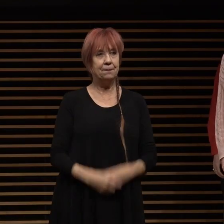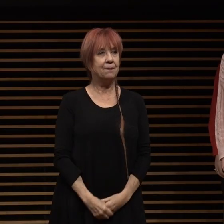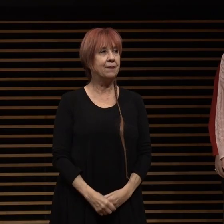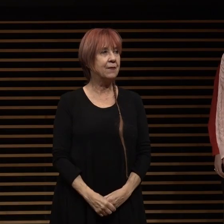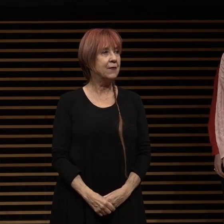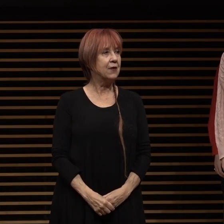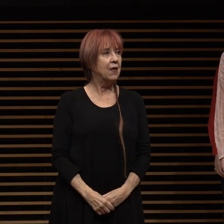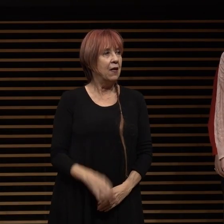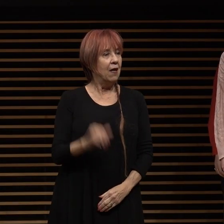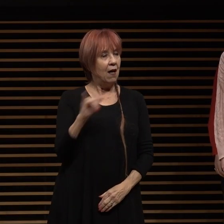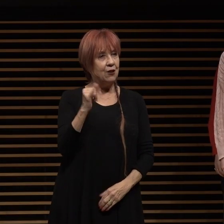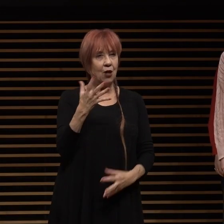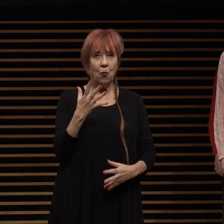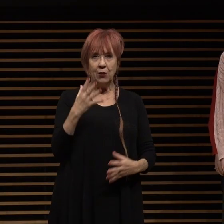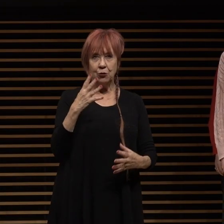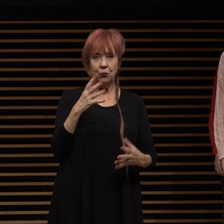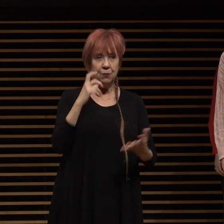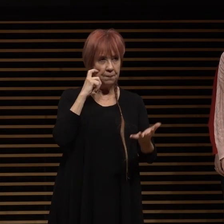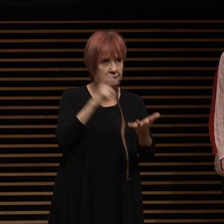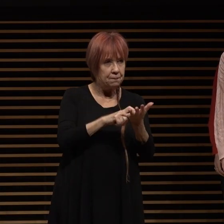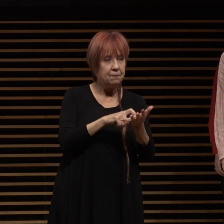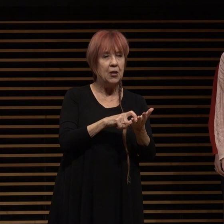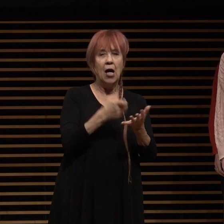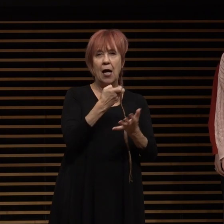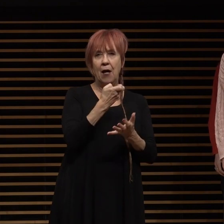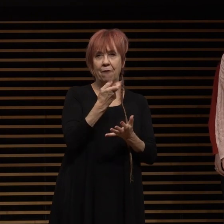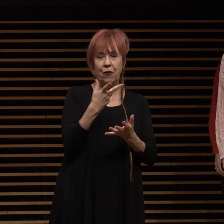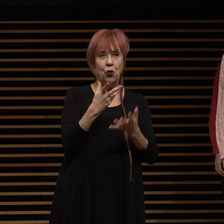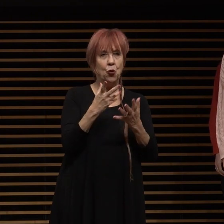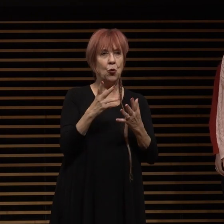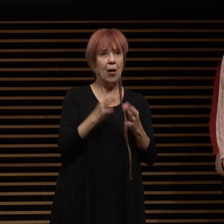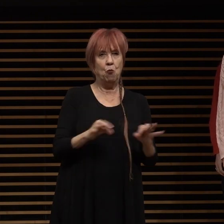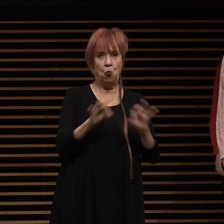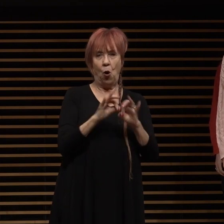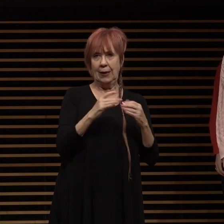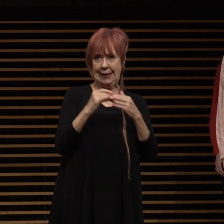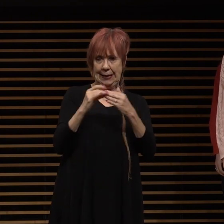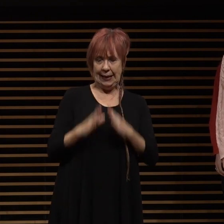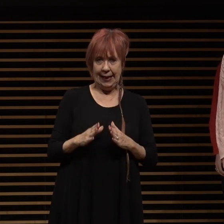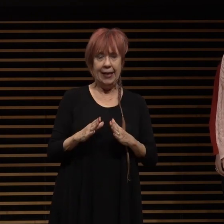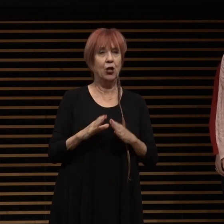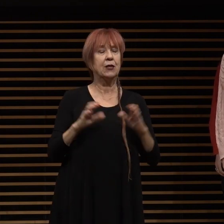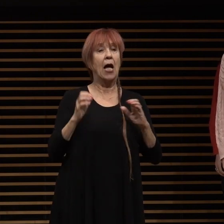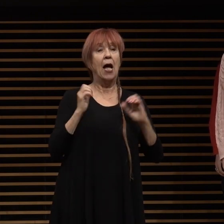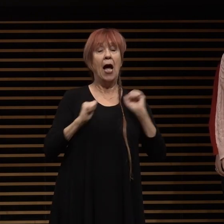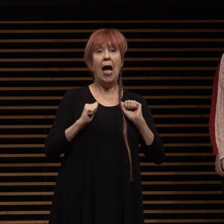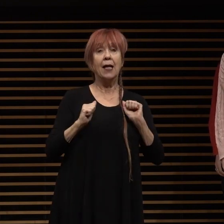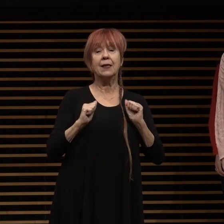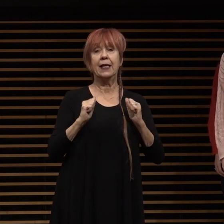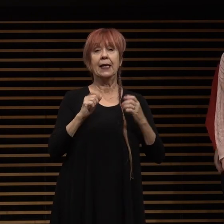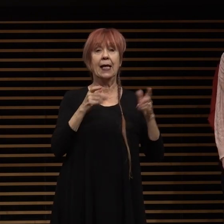i'd also like to acknowledge um key city leadership including our acting city